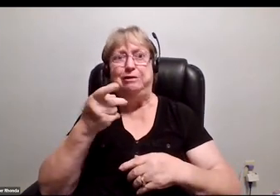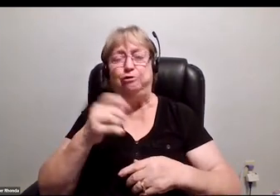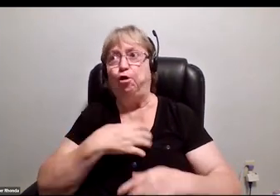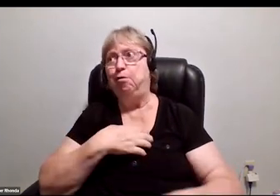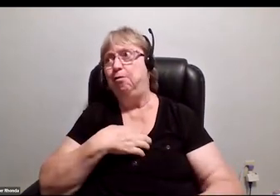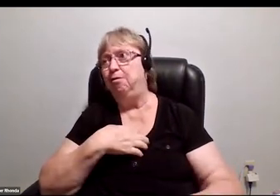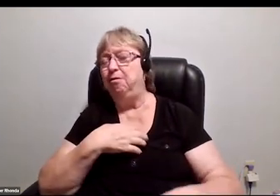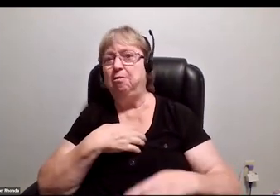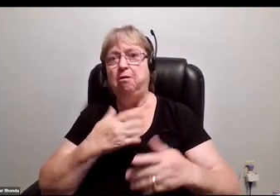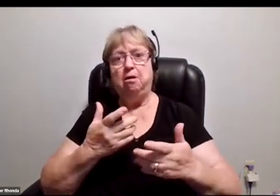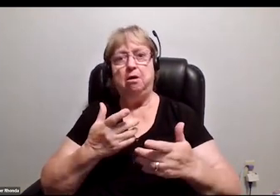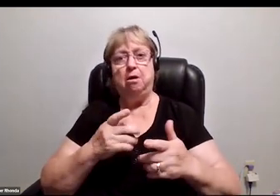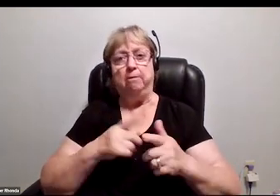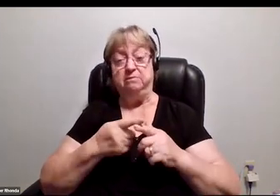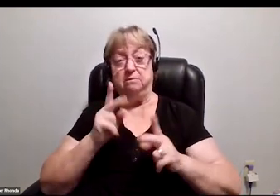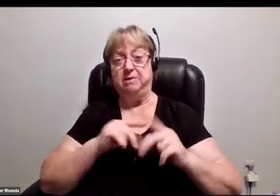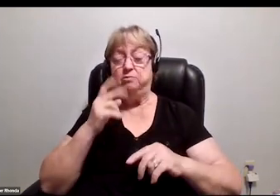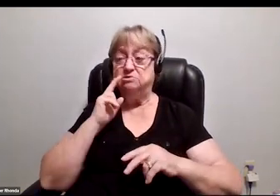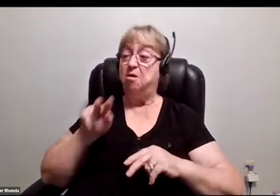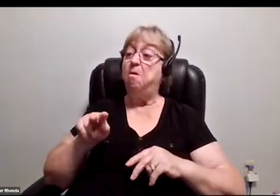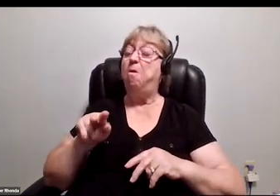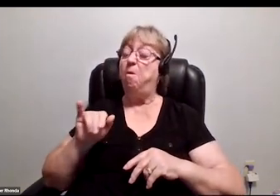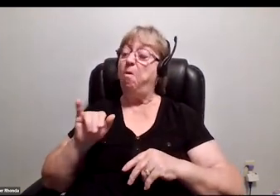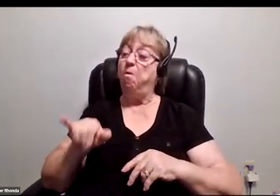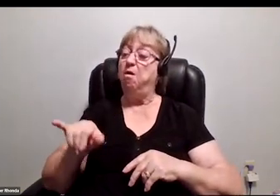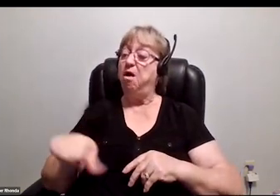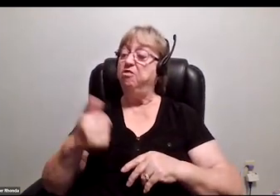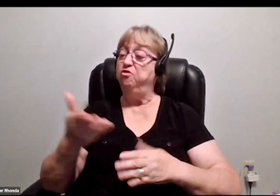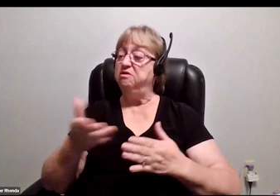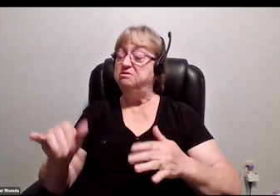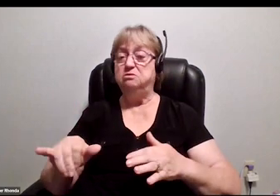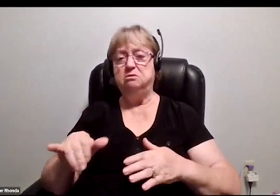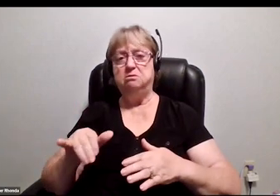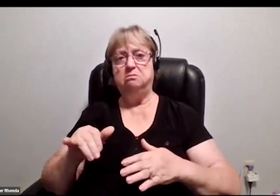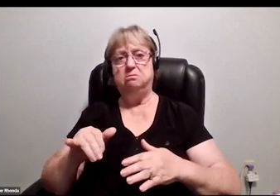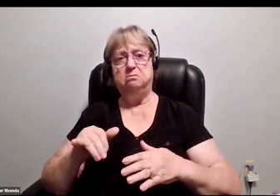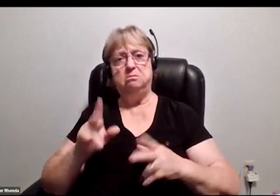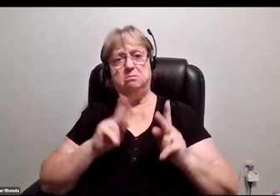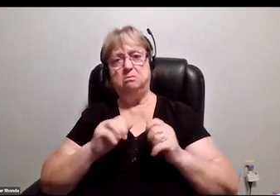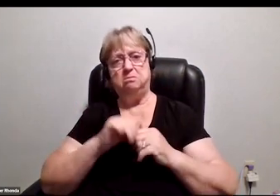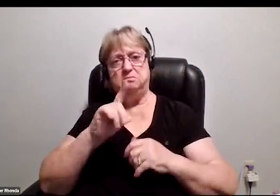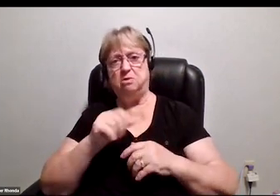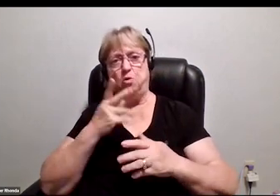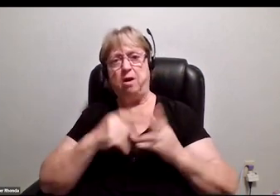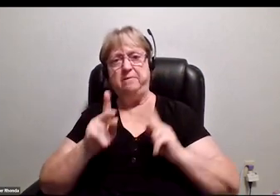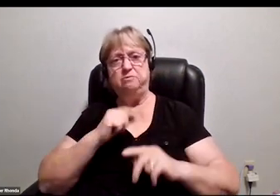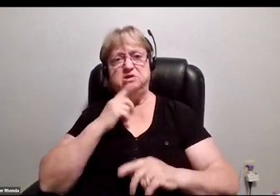grievance, but then folks see them as having other things, too. Why do folks only see people with disability as having grievance?